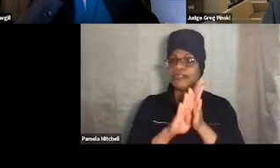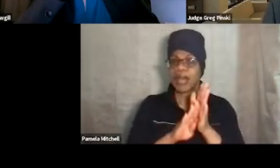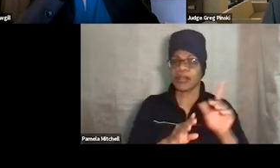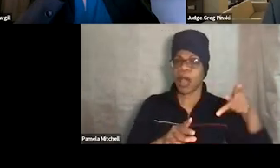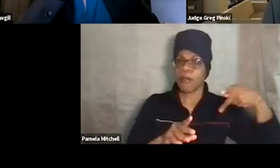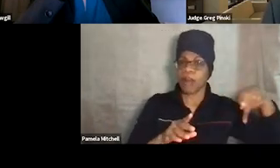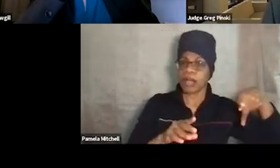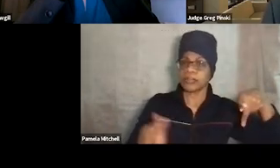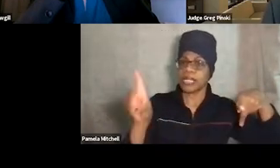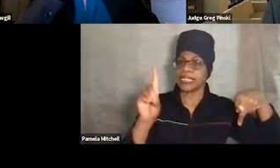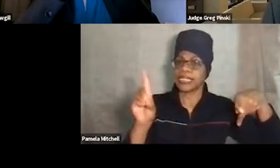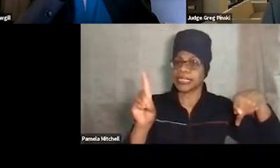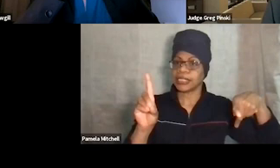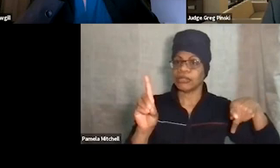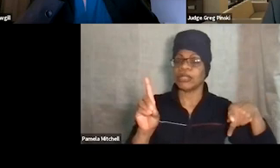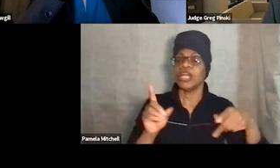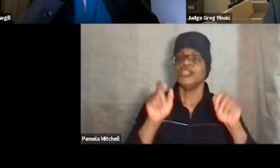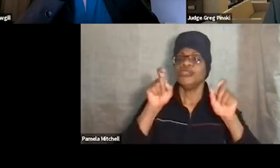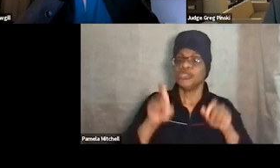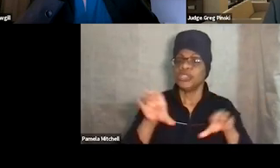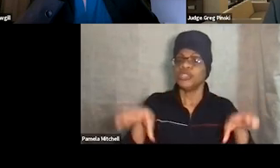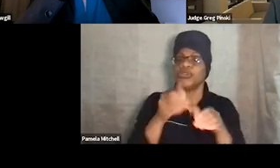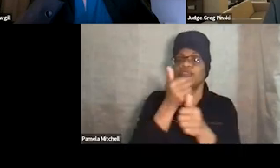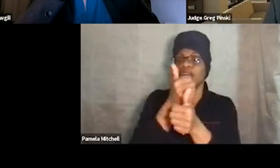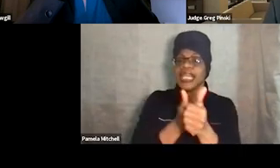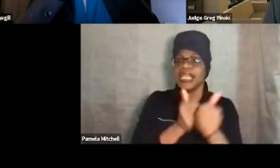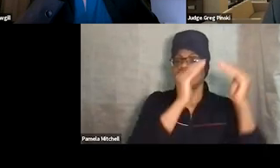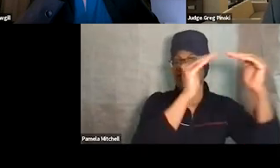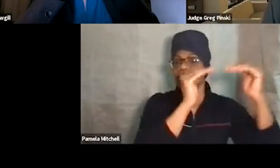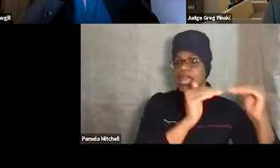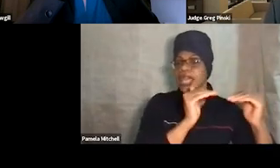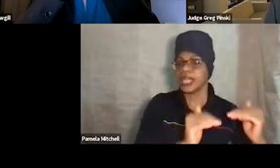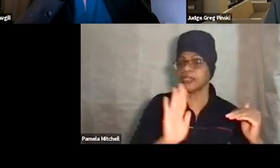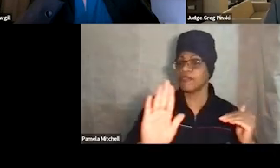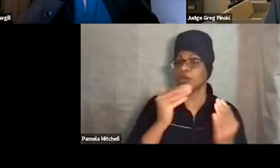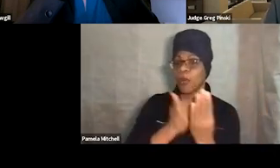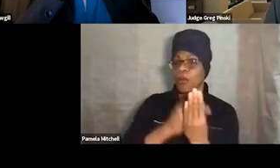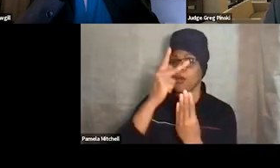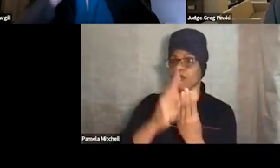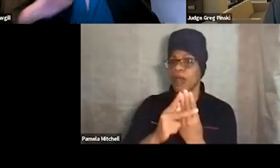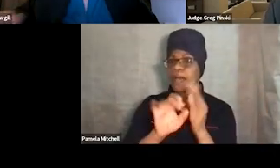You should really do this for each phase of your program and identify and paint a picture